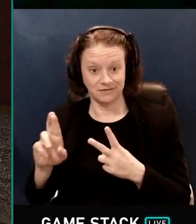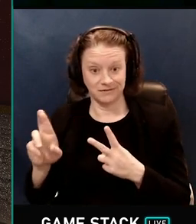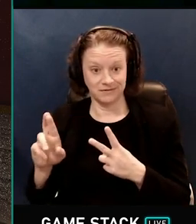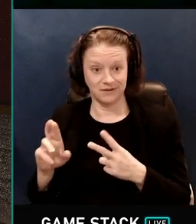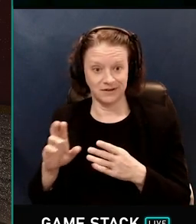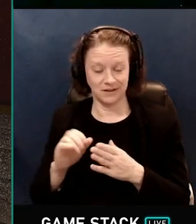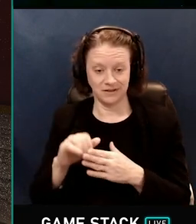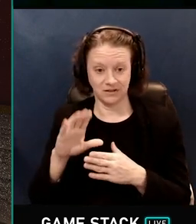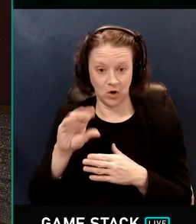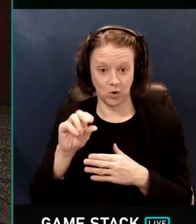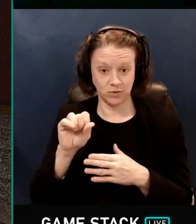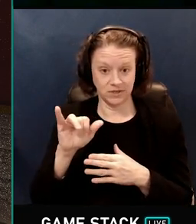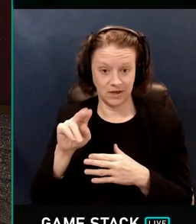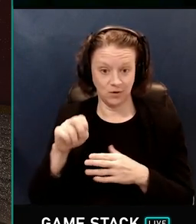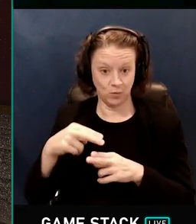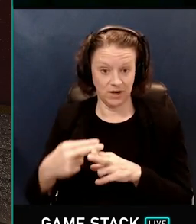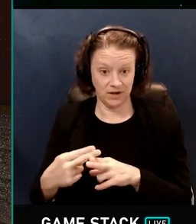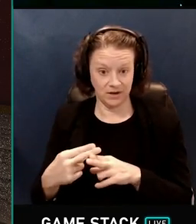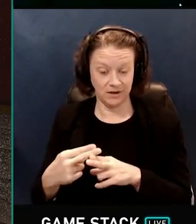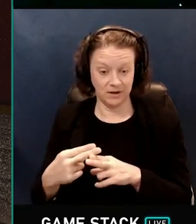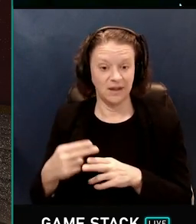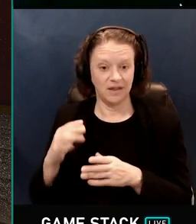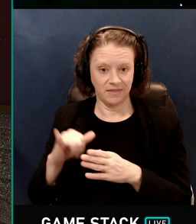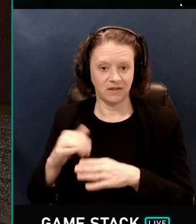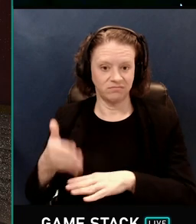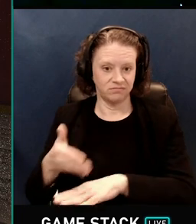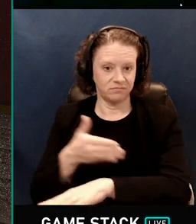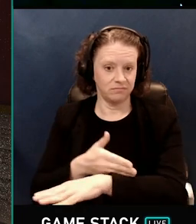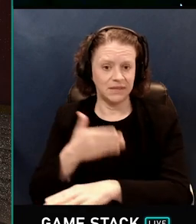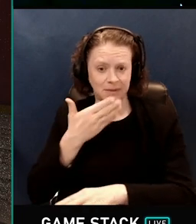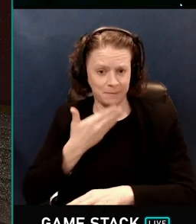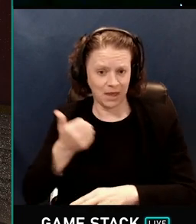but it's not fixed it. It is not perfect. It's better for the same number of rays.